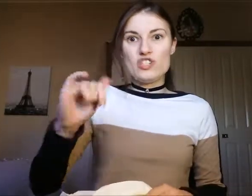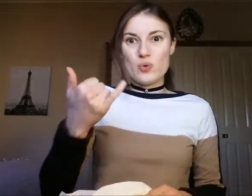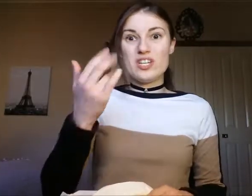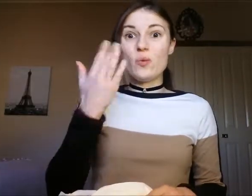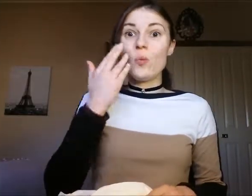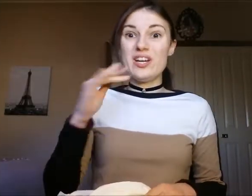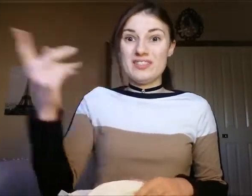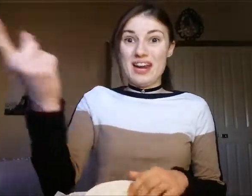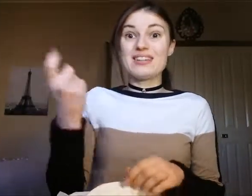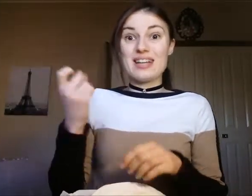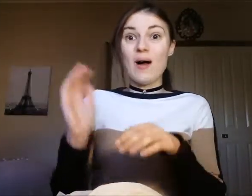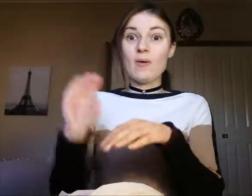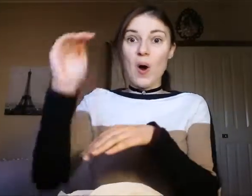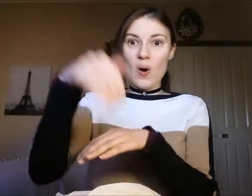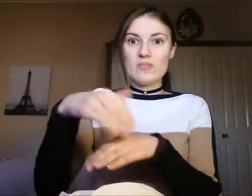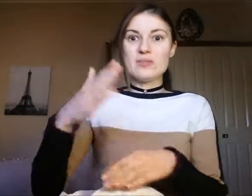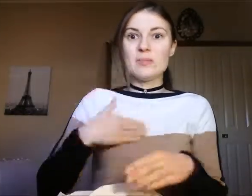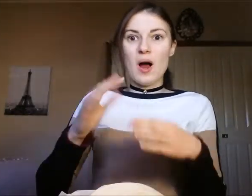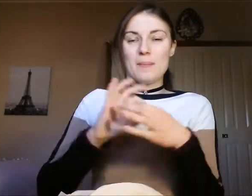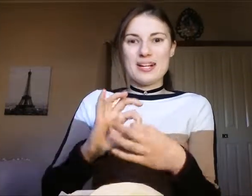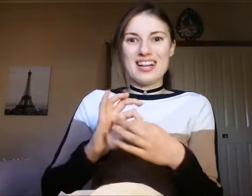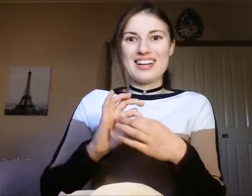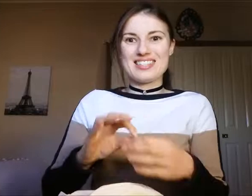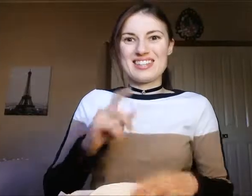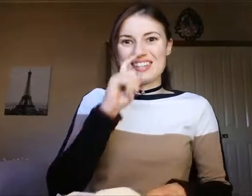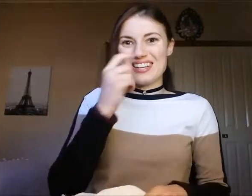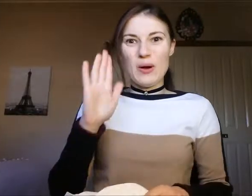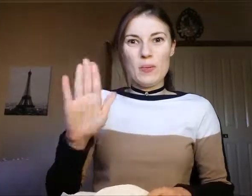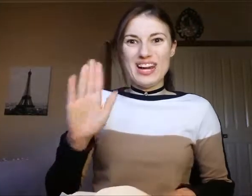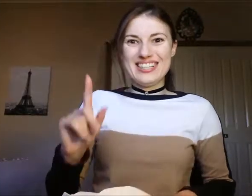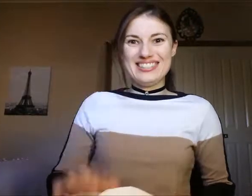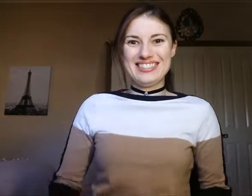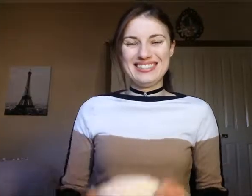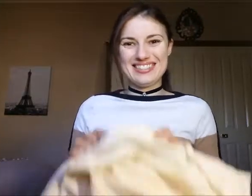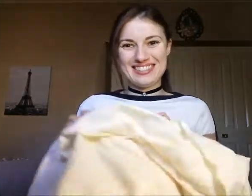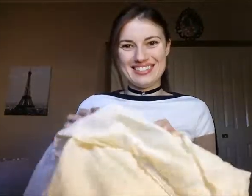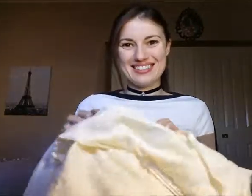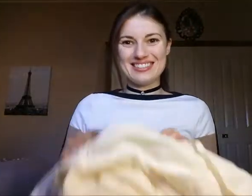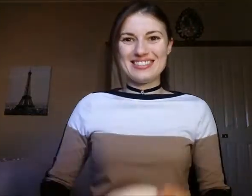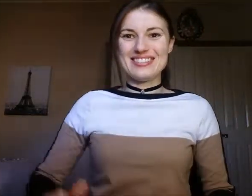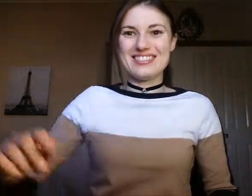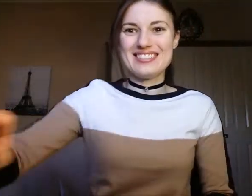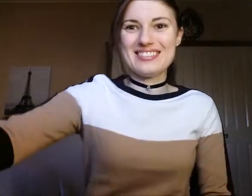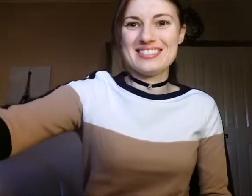I will do it when they come over my place. cant wait